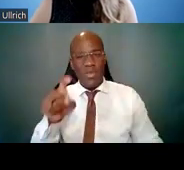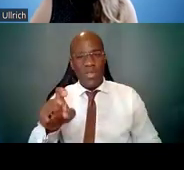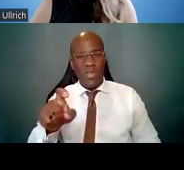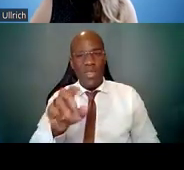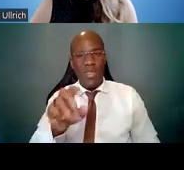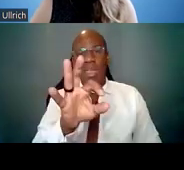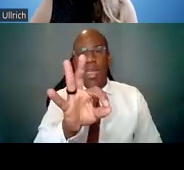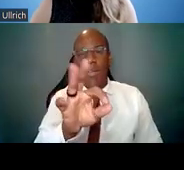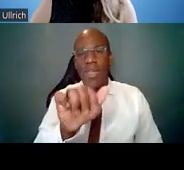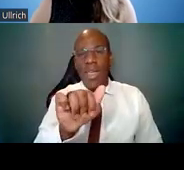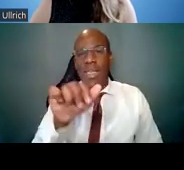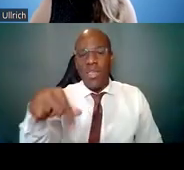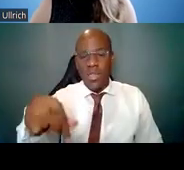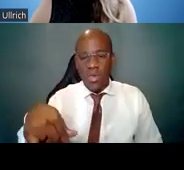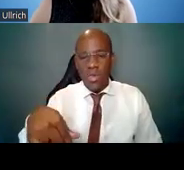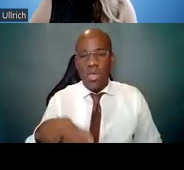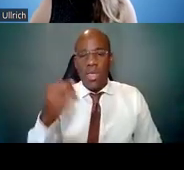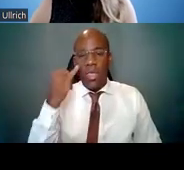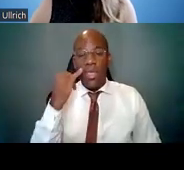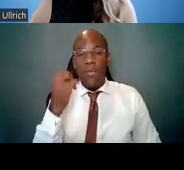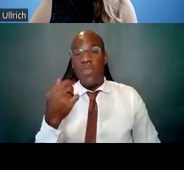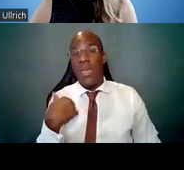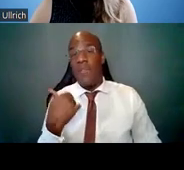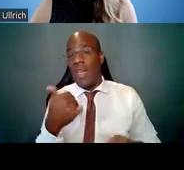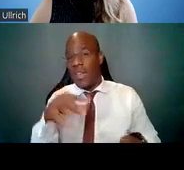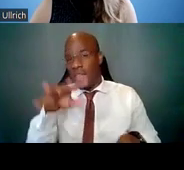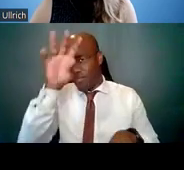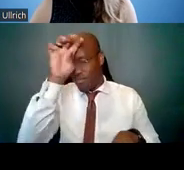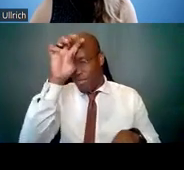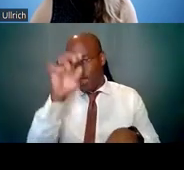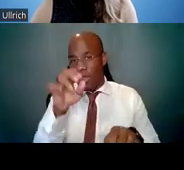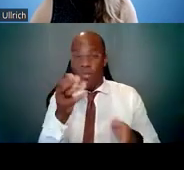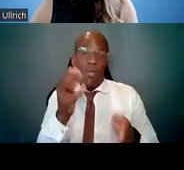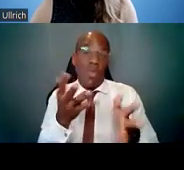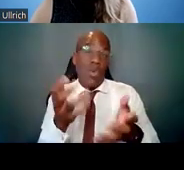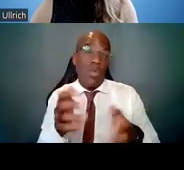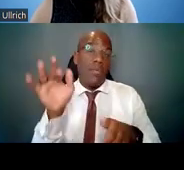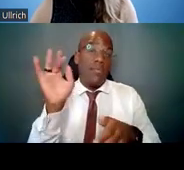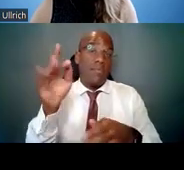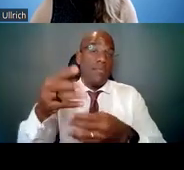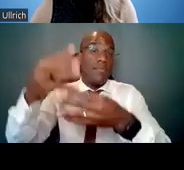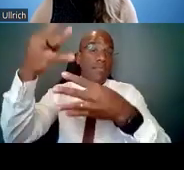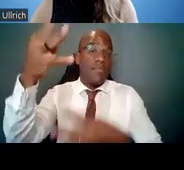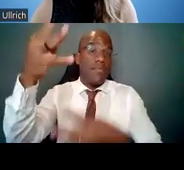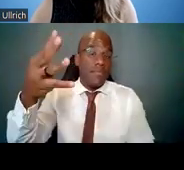so if you have any questions about that, you may want to refer to those diversity FAQs.